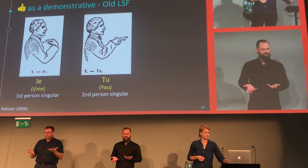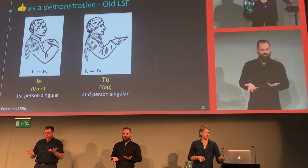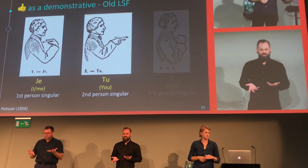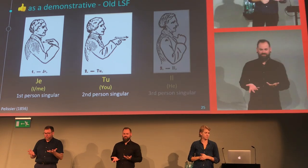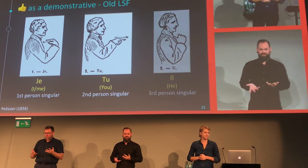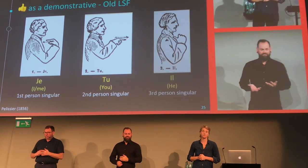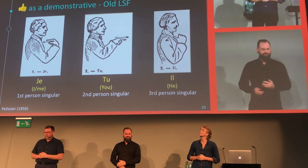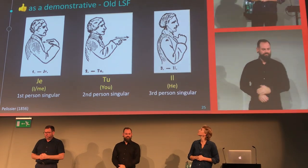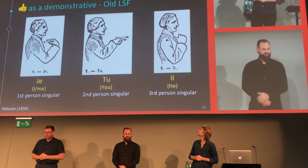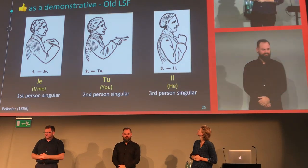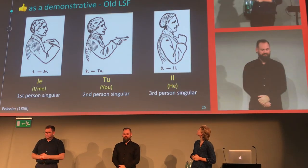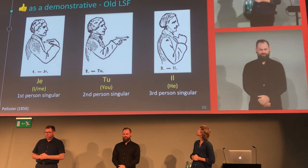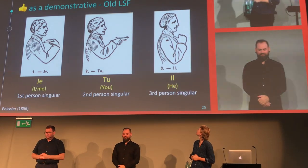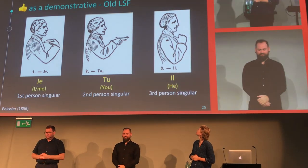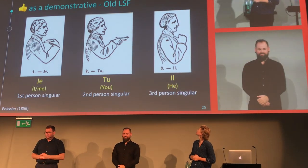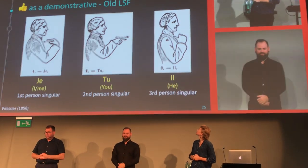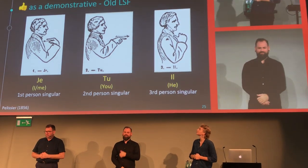Now let's look at the third person singular.